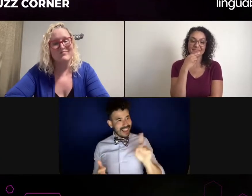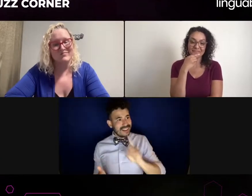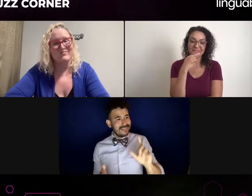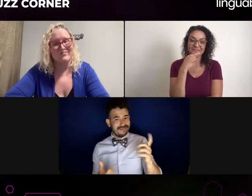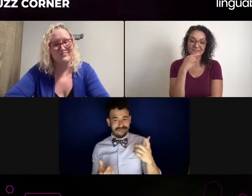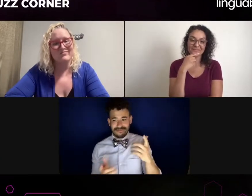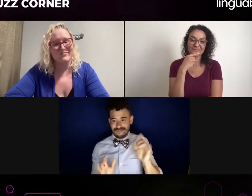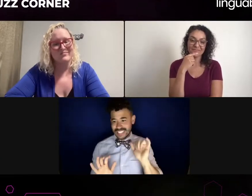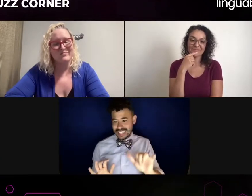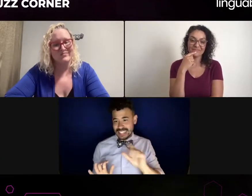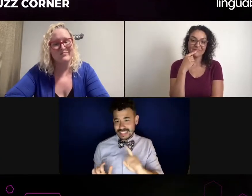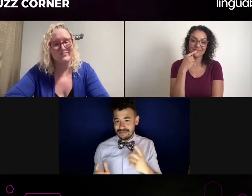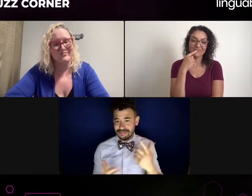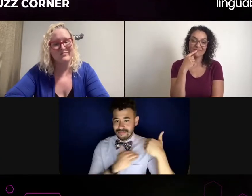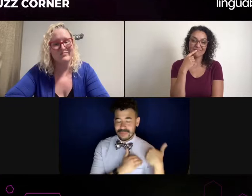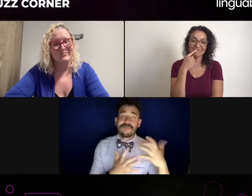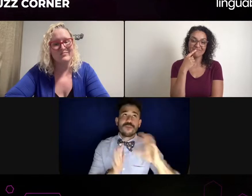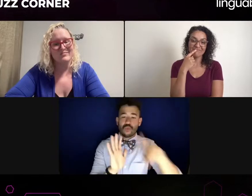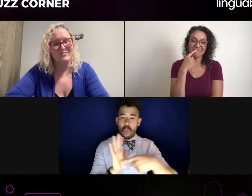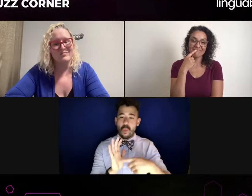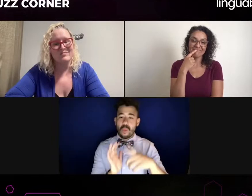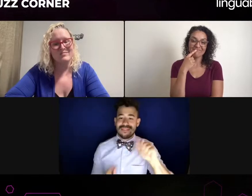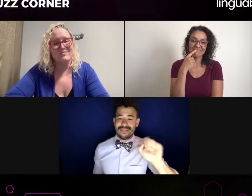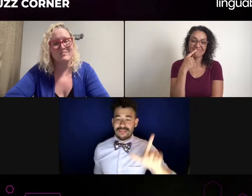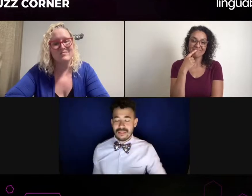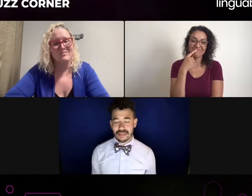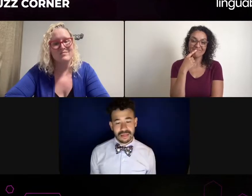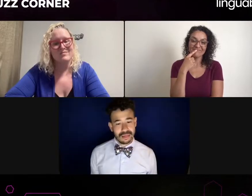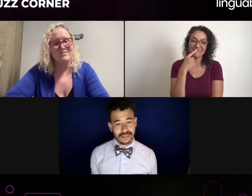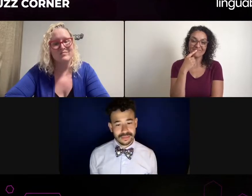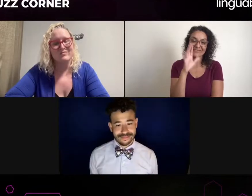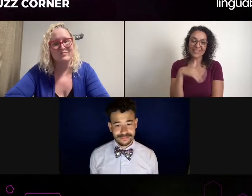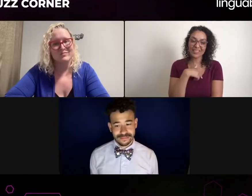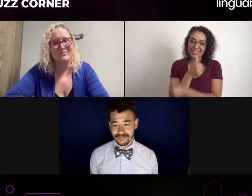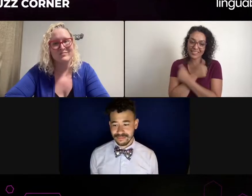I felt, I want to focus on the role, on my character,